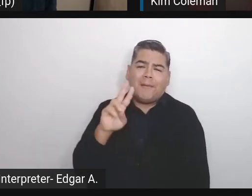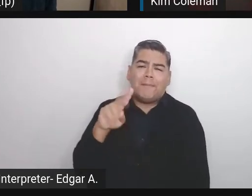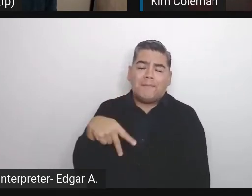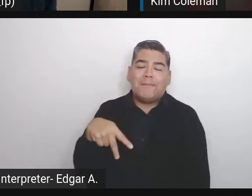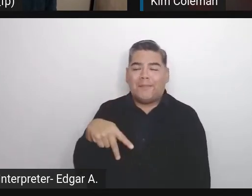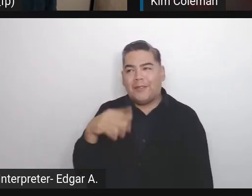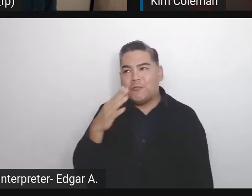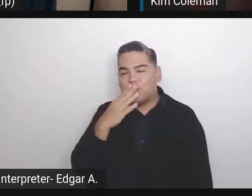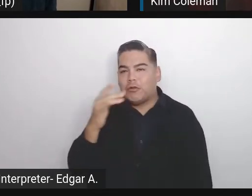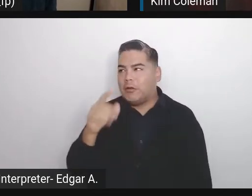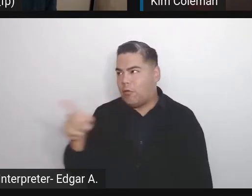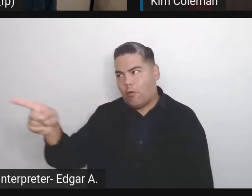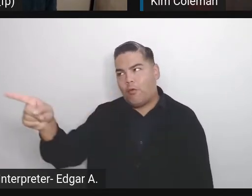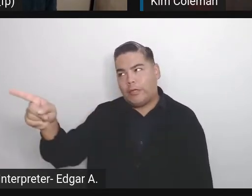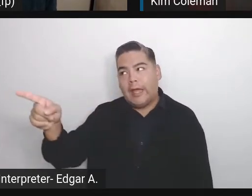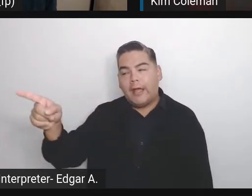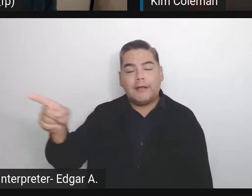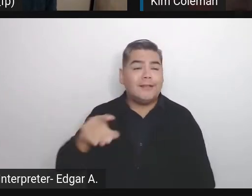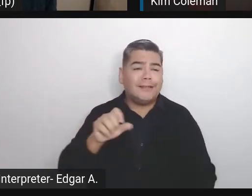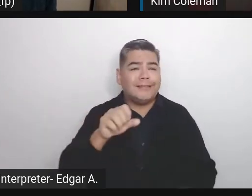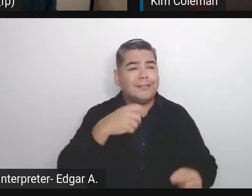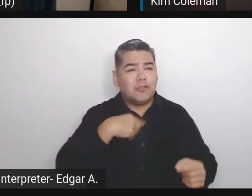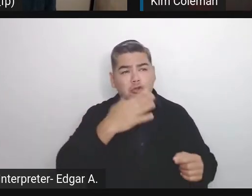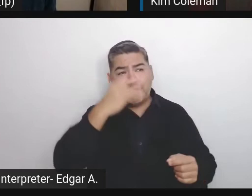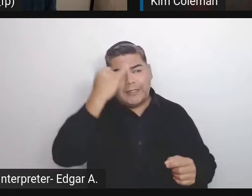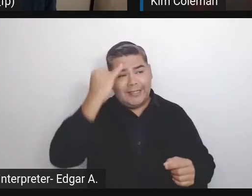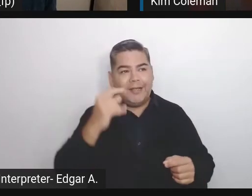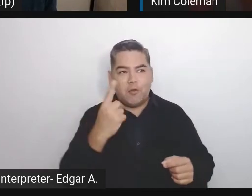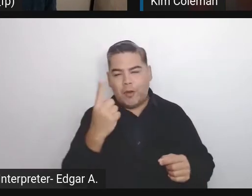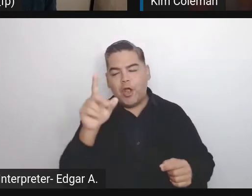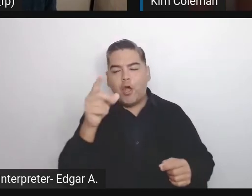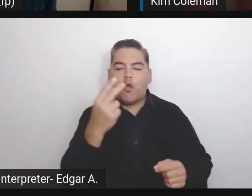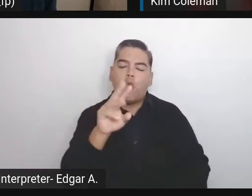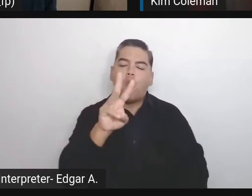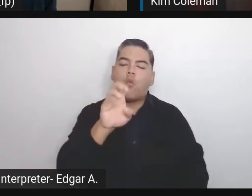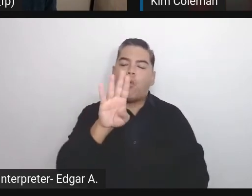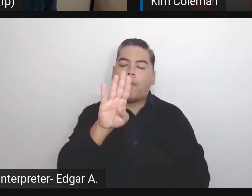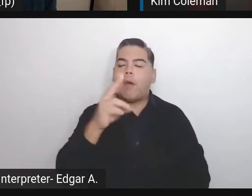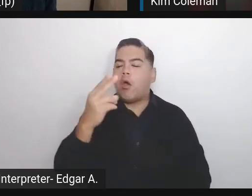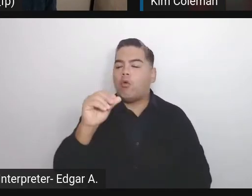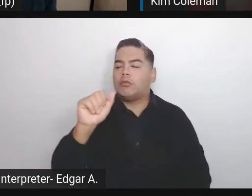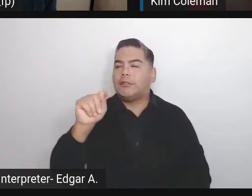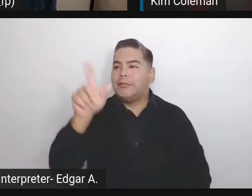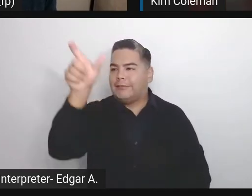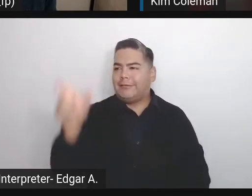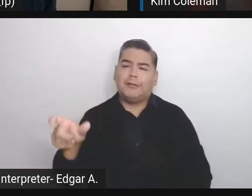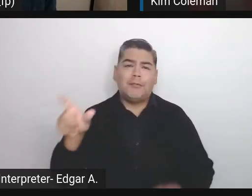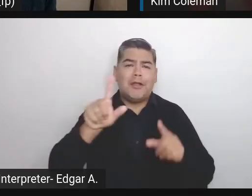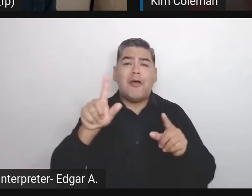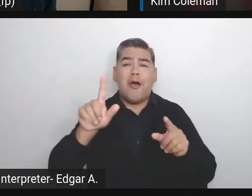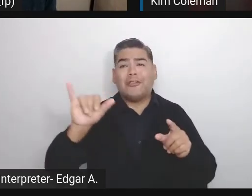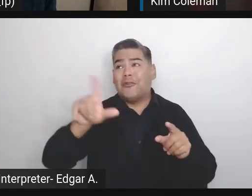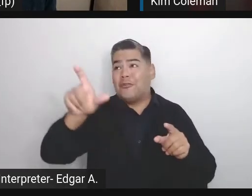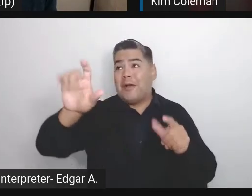Take them in places other than your web host environment. Have backups for your backups and put them everywhere.